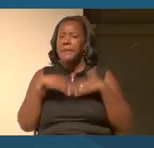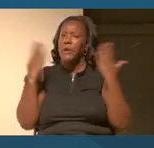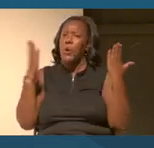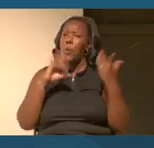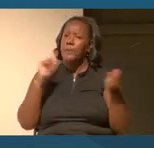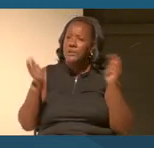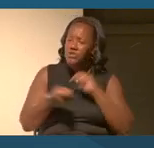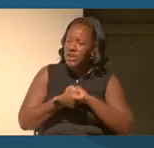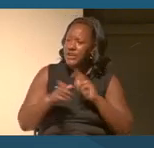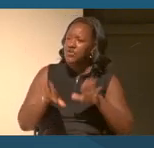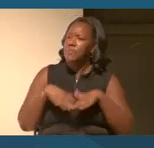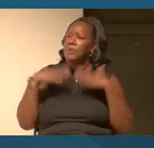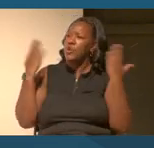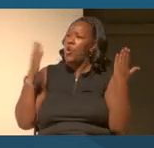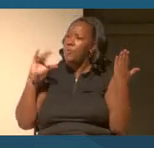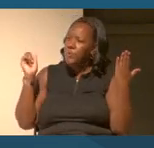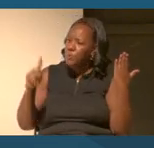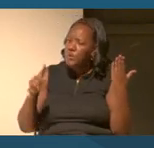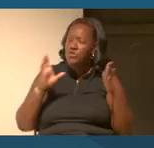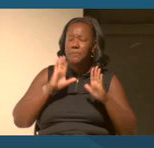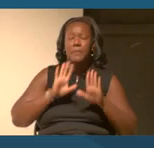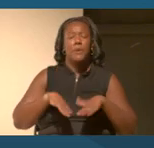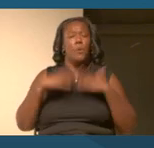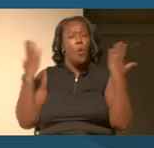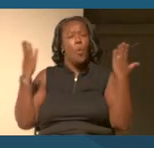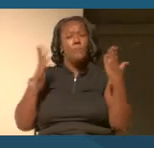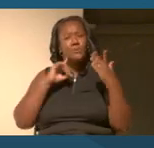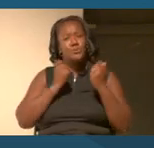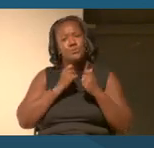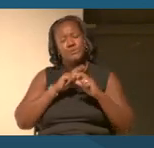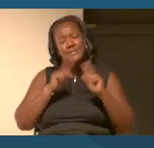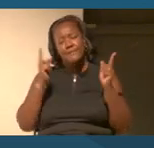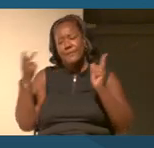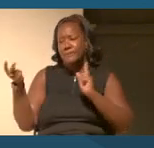to questions, being open to multiple points of view and different sources of evidence